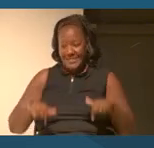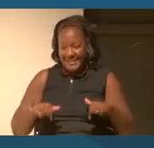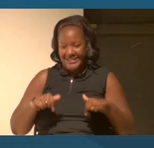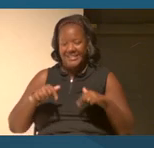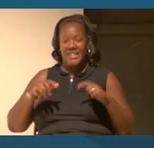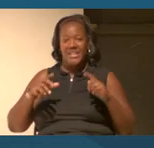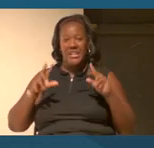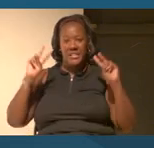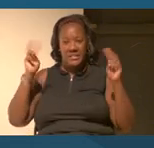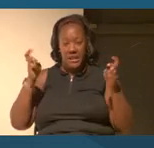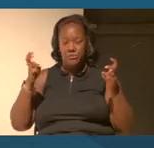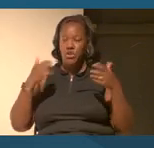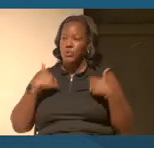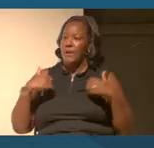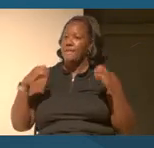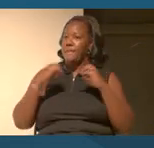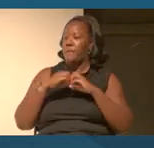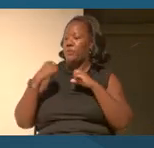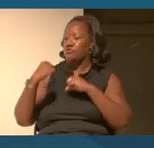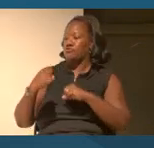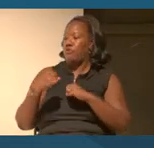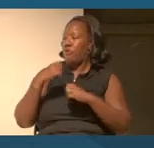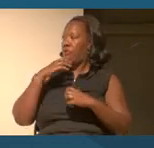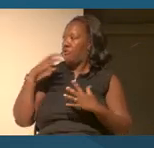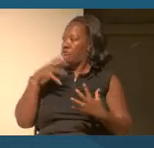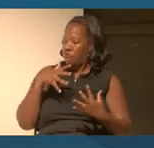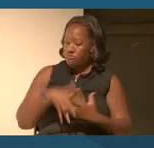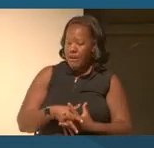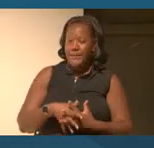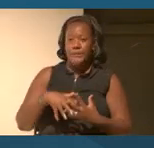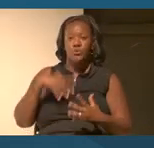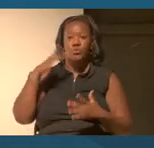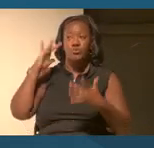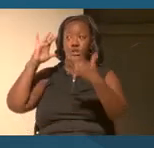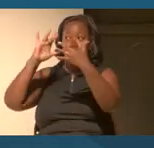you a firmer grounding on reaching out to others, working with others, collaborating